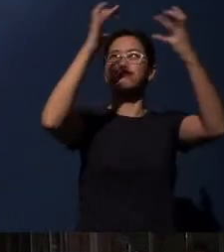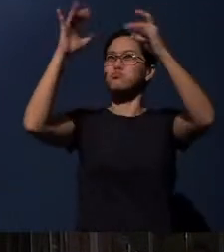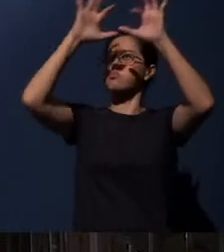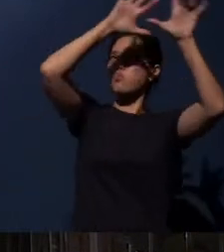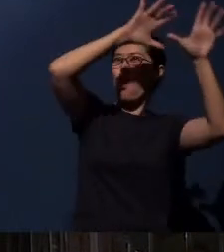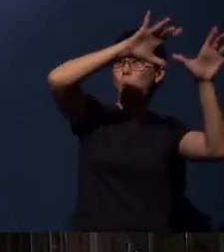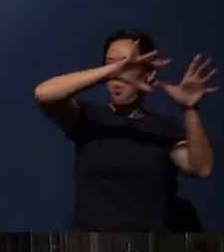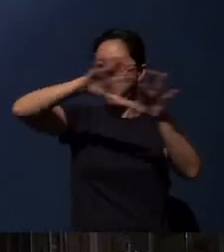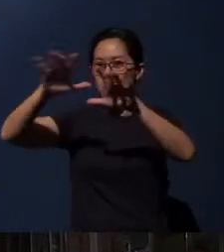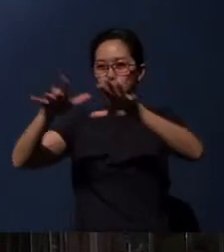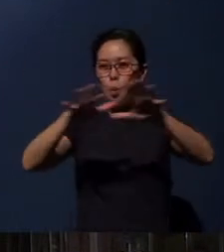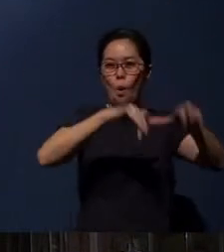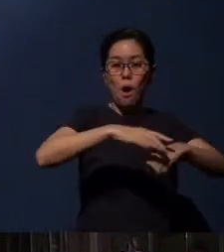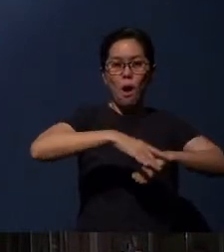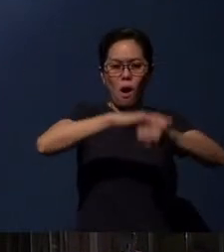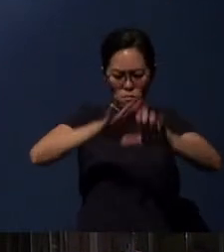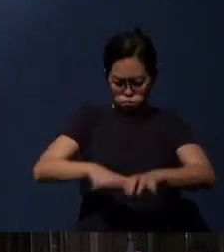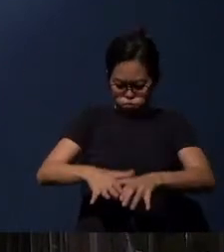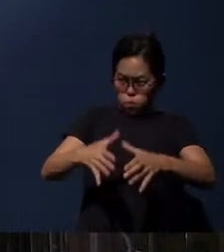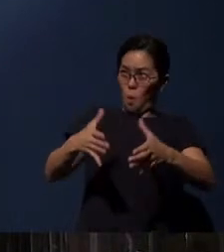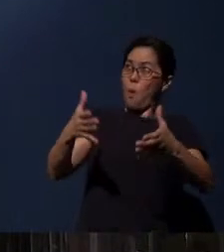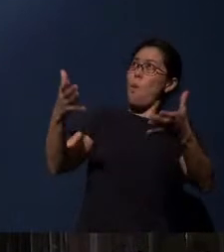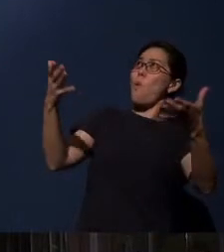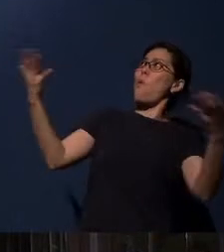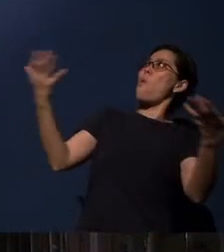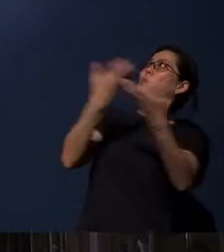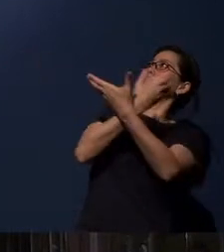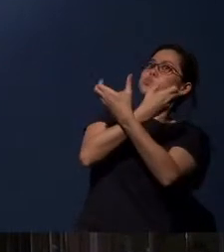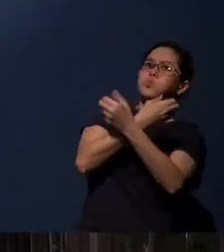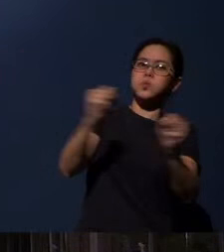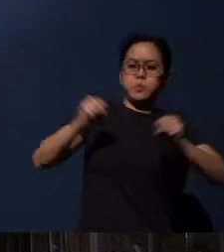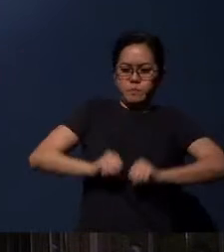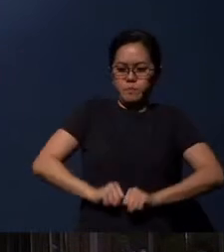Let the earth open wide, let salvation spring up,